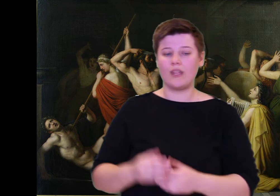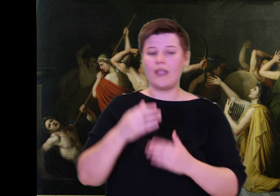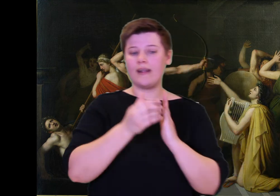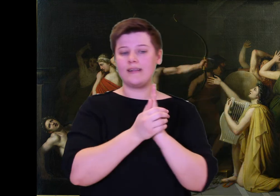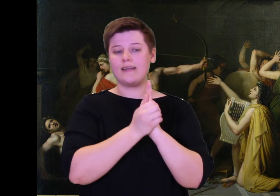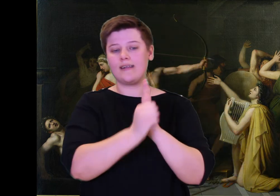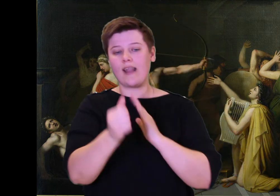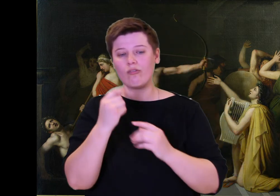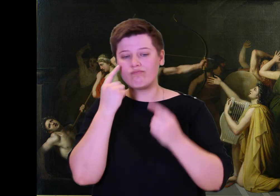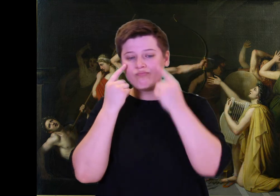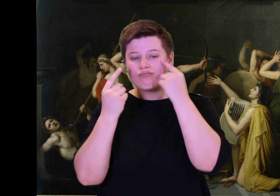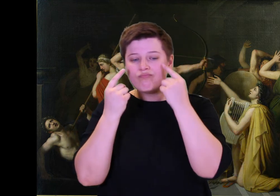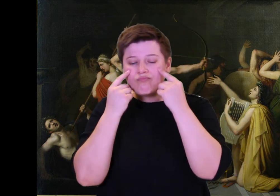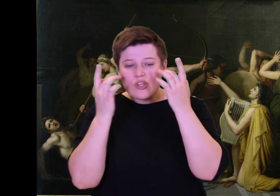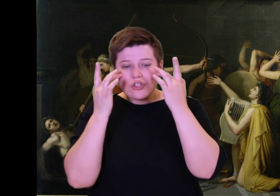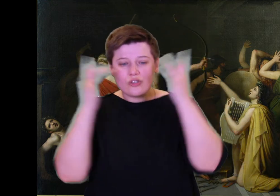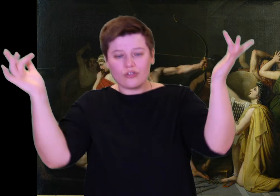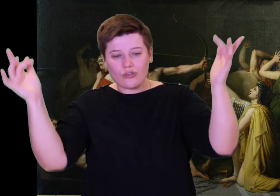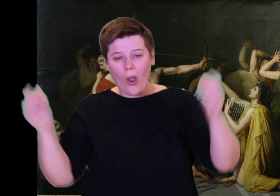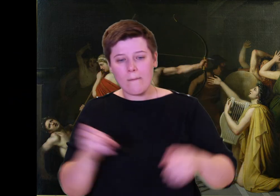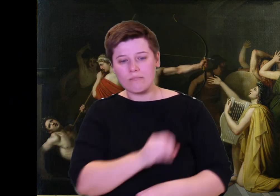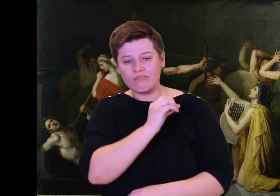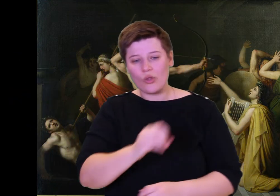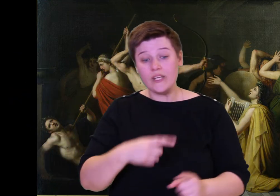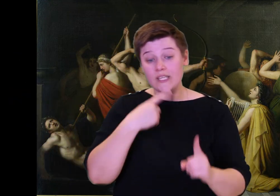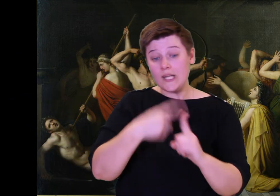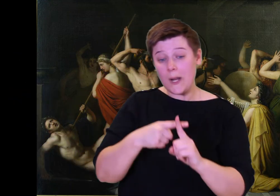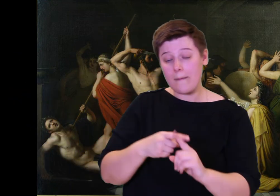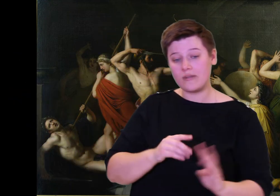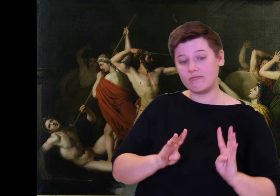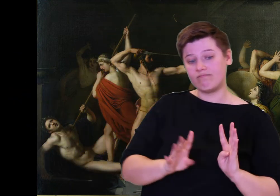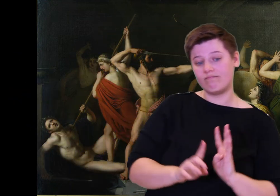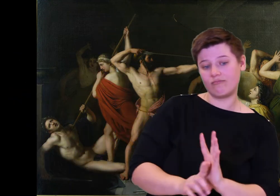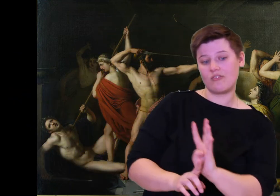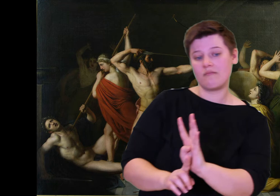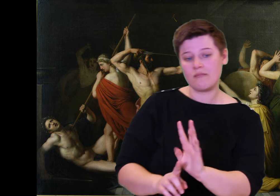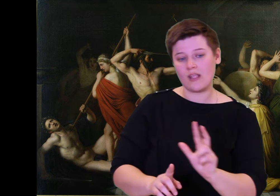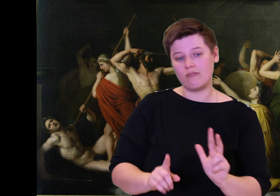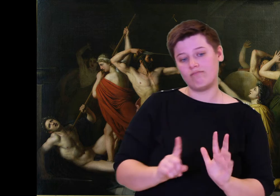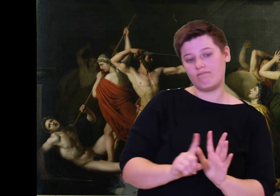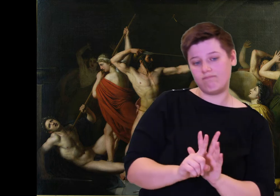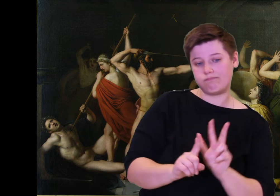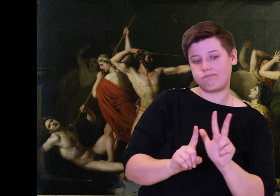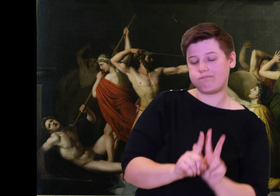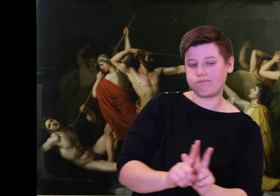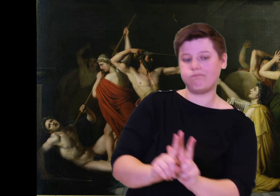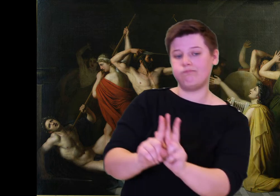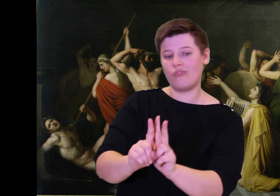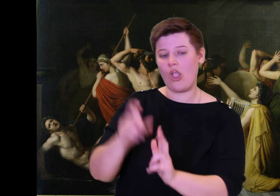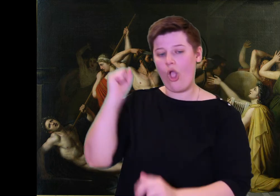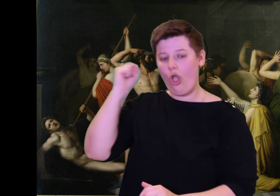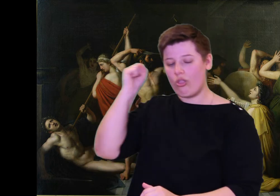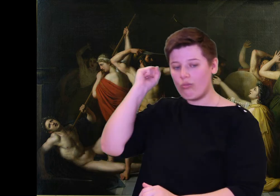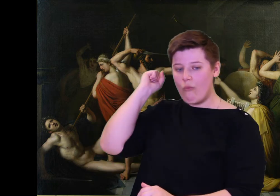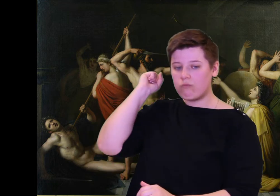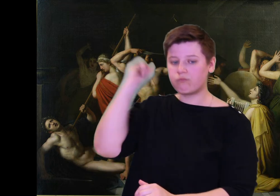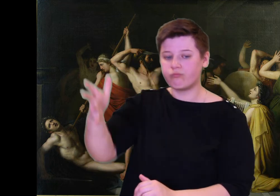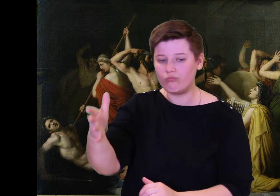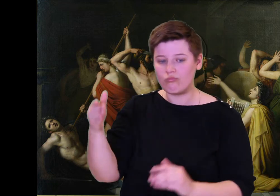made their efforts fail. The group of four avoided all of the suitors' spears. Odysseus had waited long enough. Odysseus killed Demoptolemus;